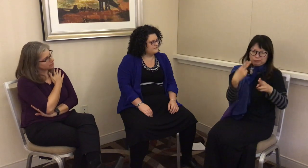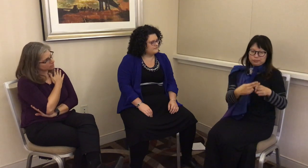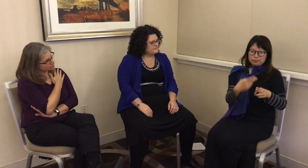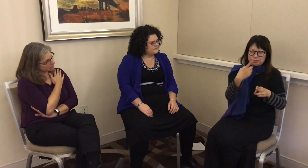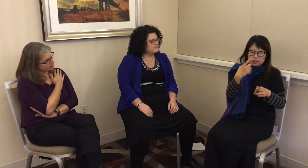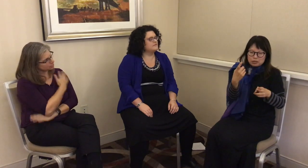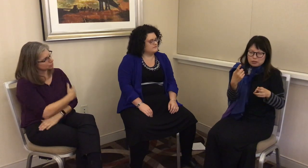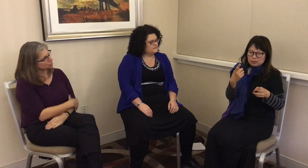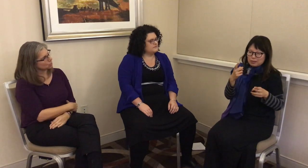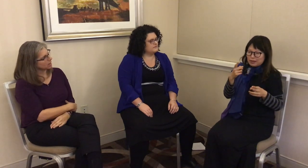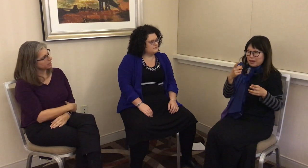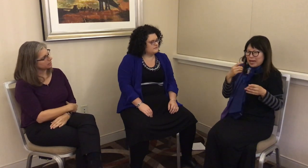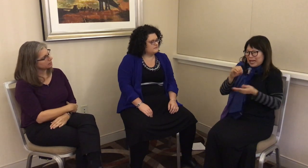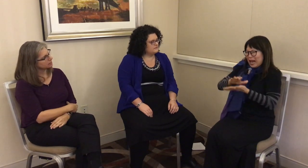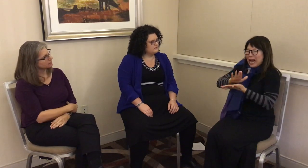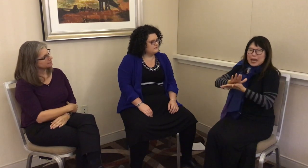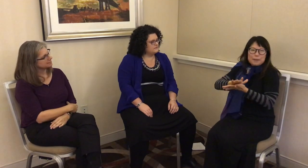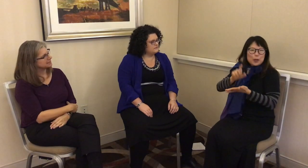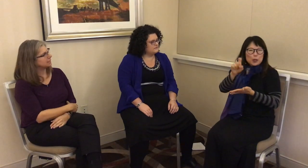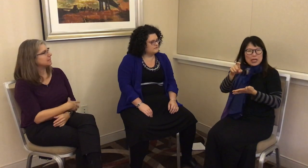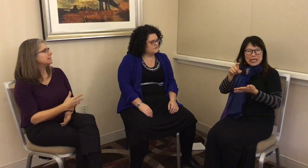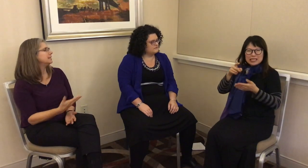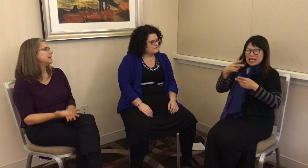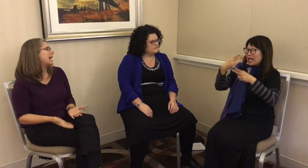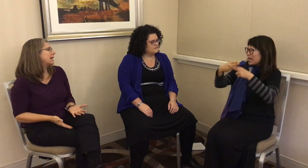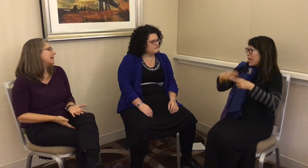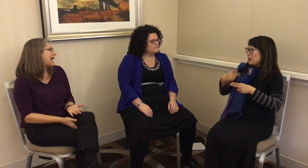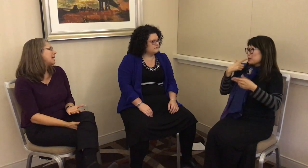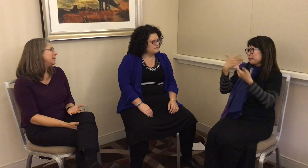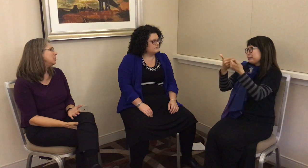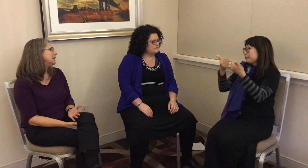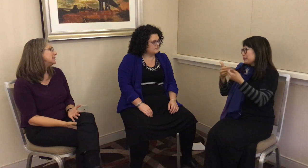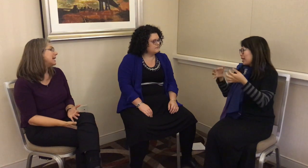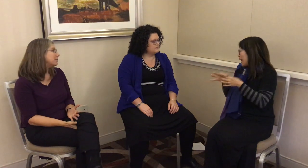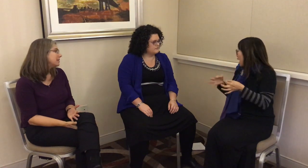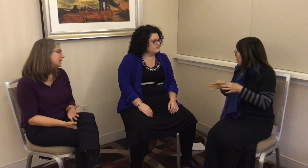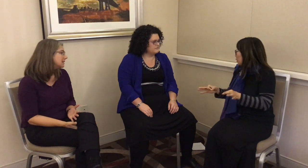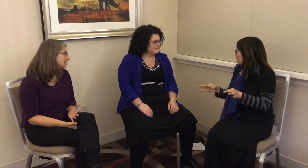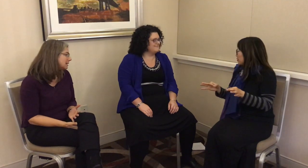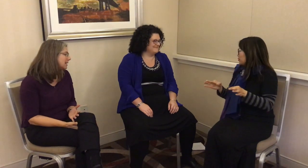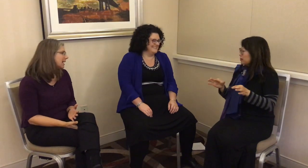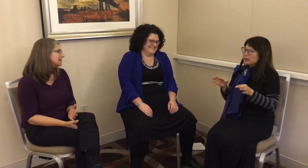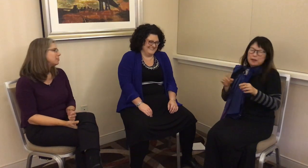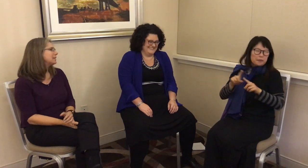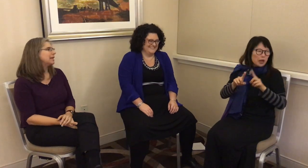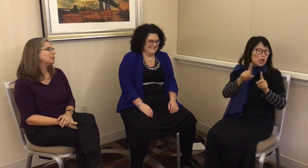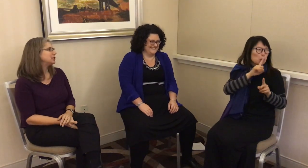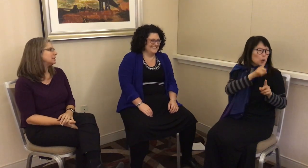Chatino Sign Language or what I – in academia you need to name things as separate languages.